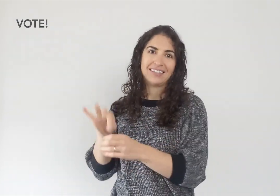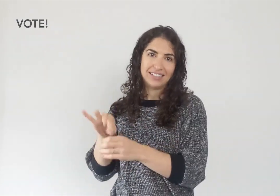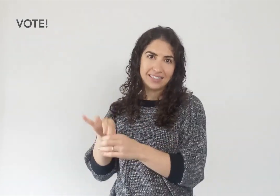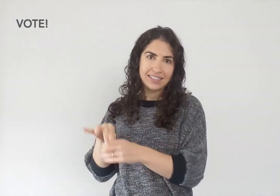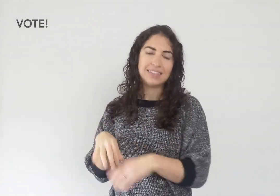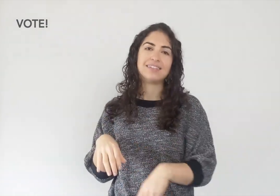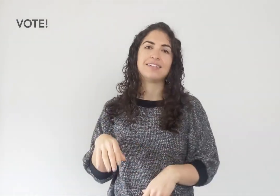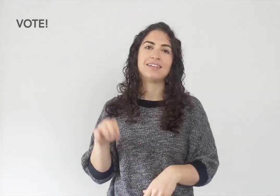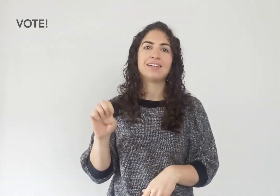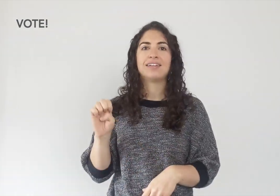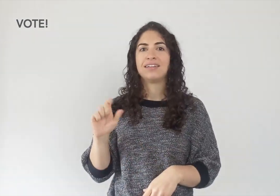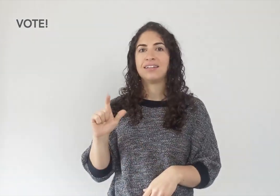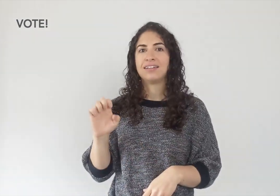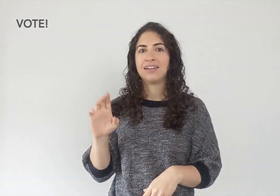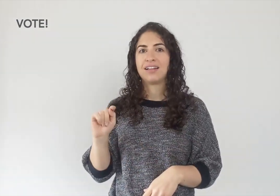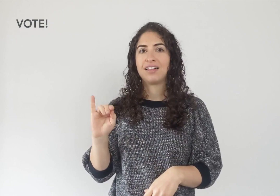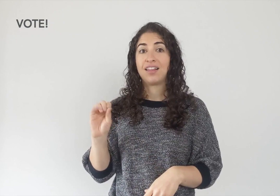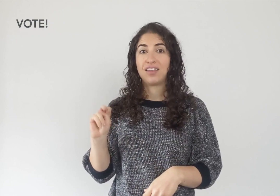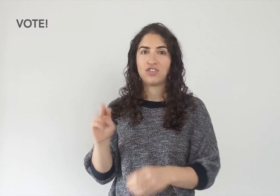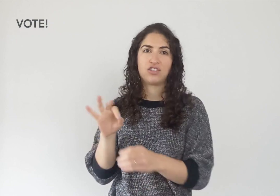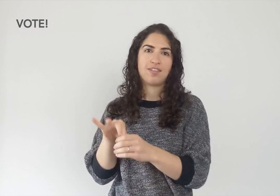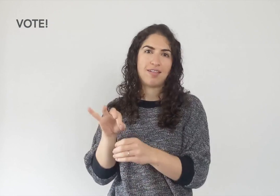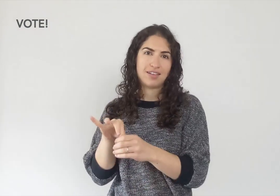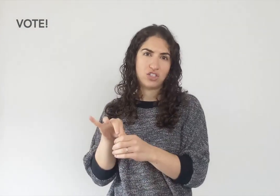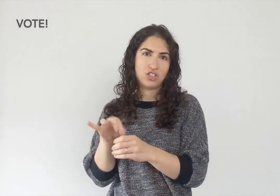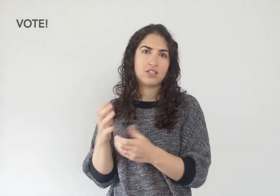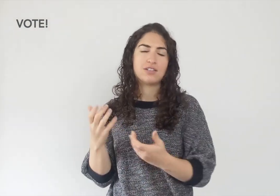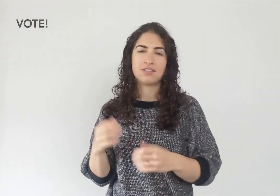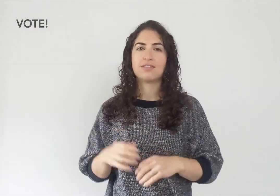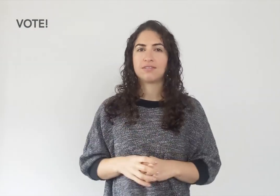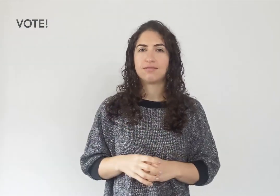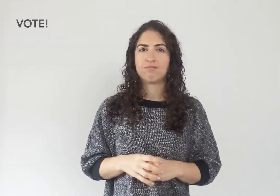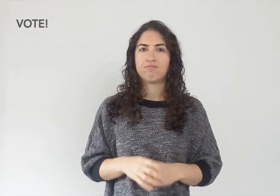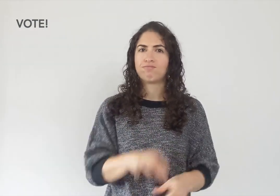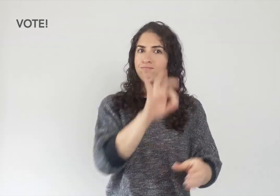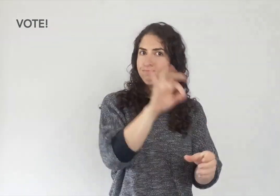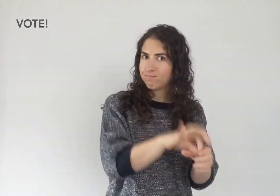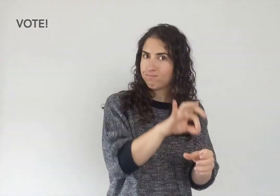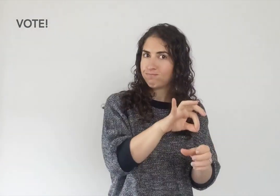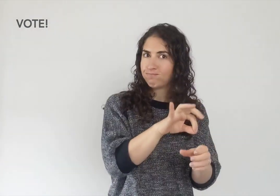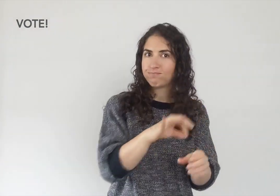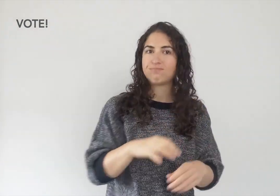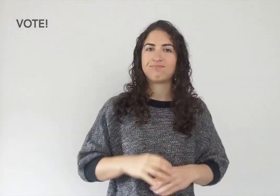Is very different from TEA or the general sign ELECTION. VOTE.